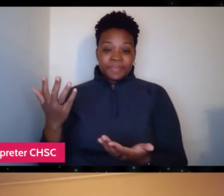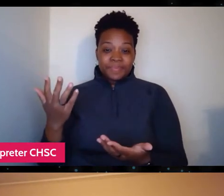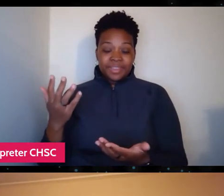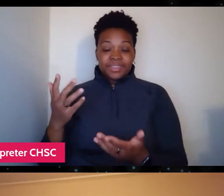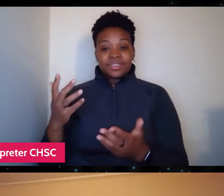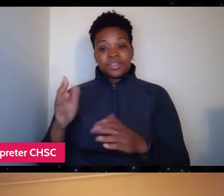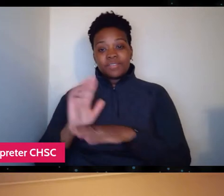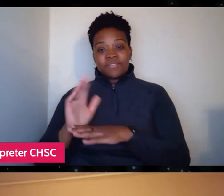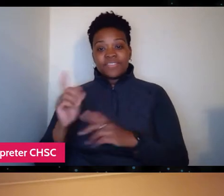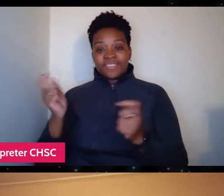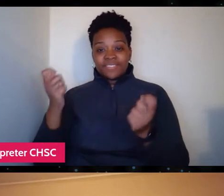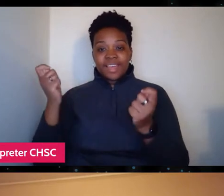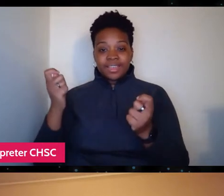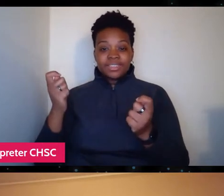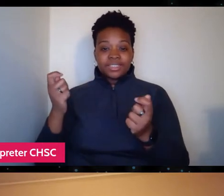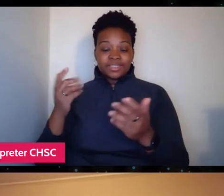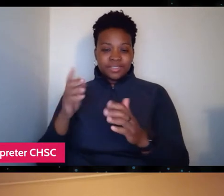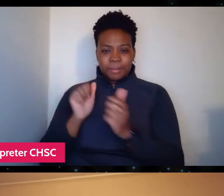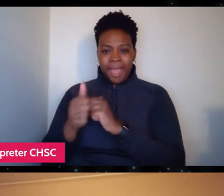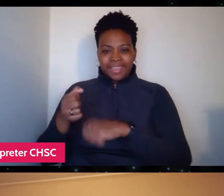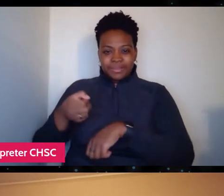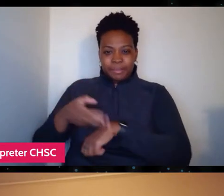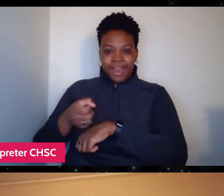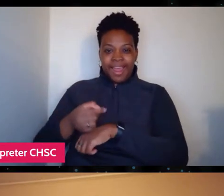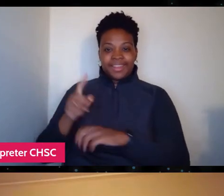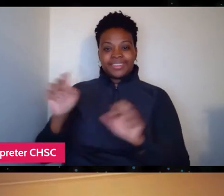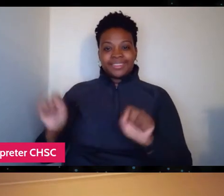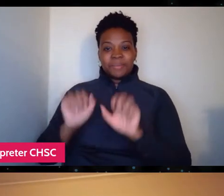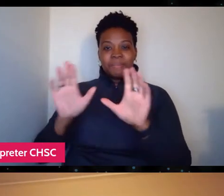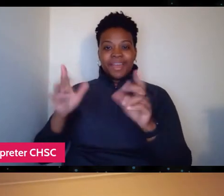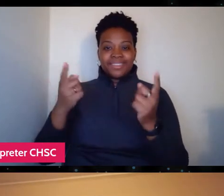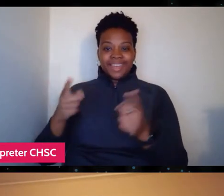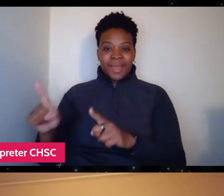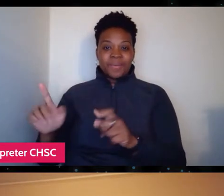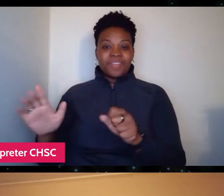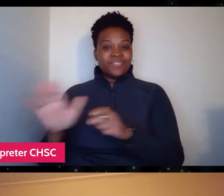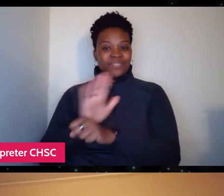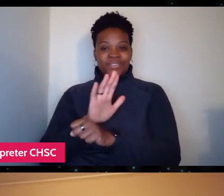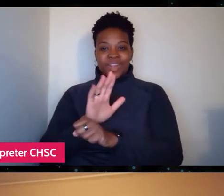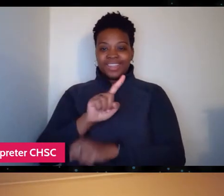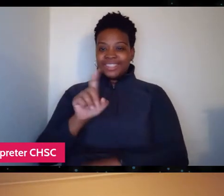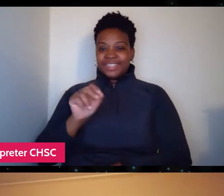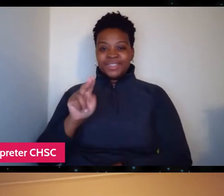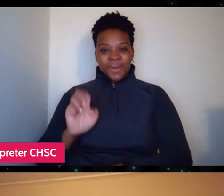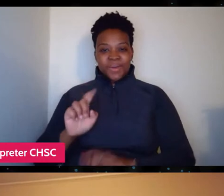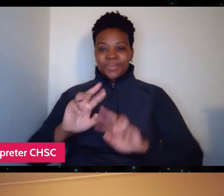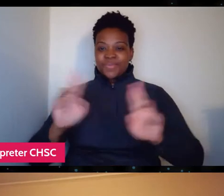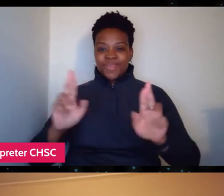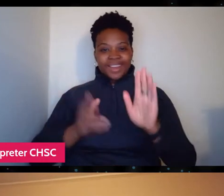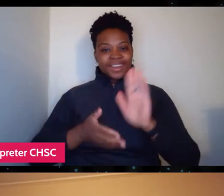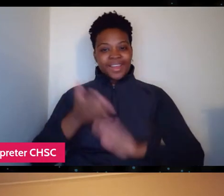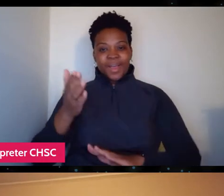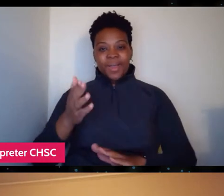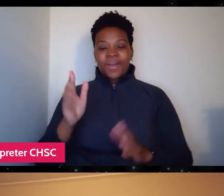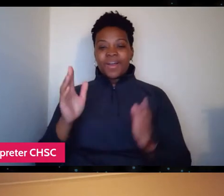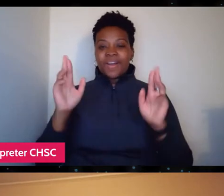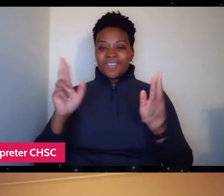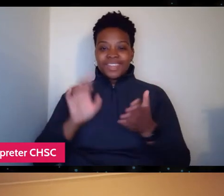if you're out past midnight, that's when the magic happens. So if we're fully in the zone and ready to go and hopefully kick off in style.